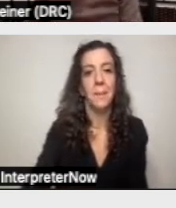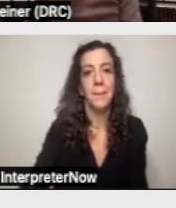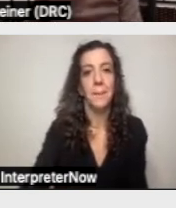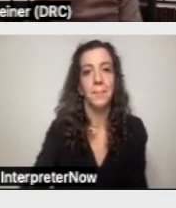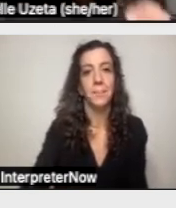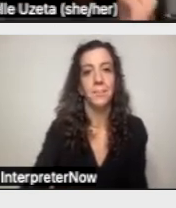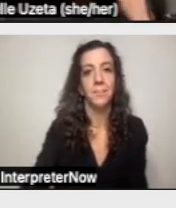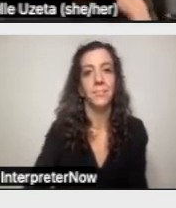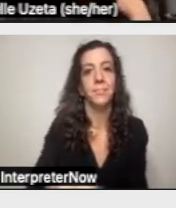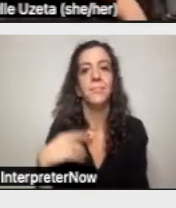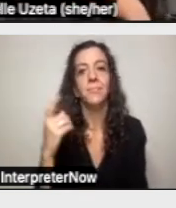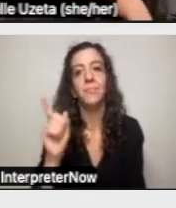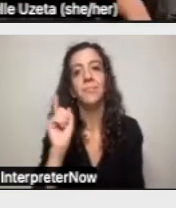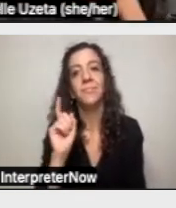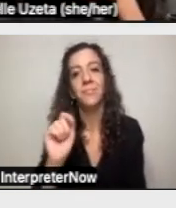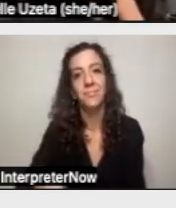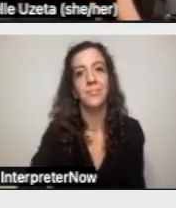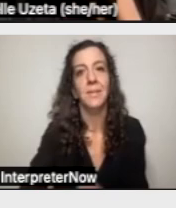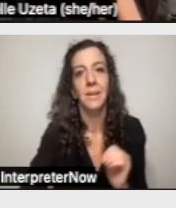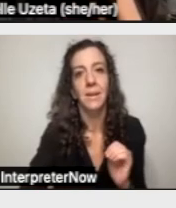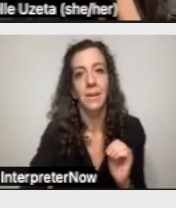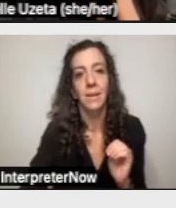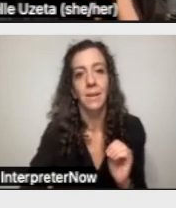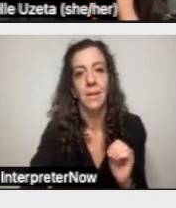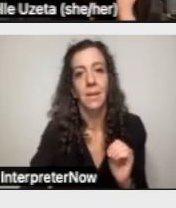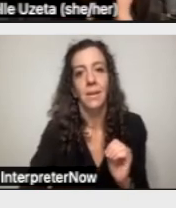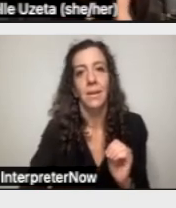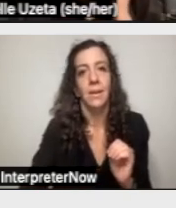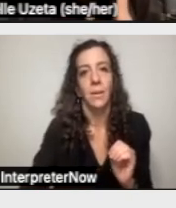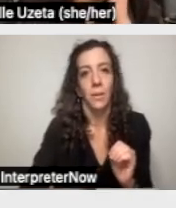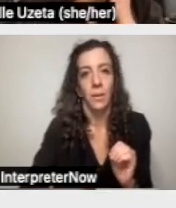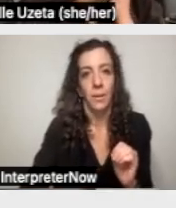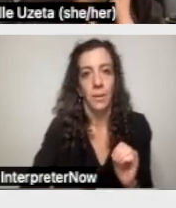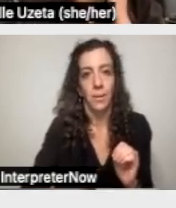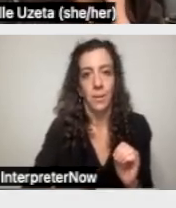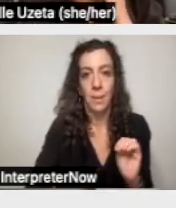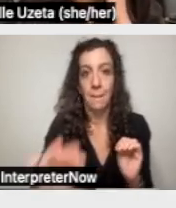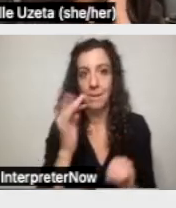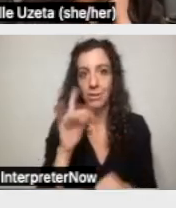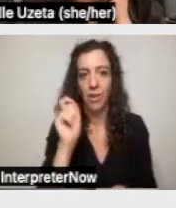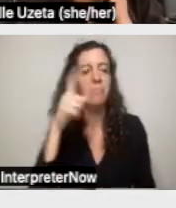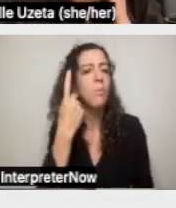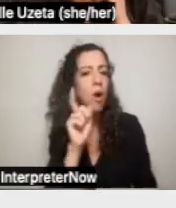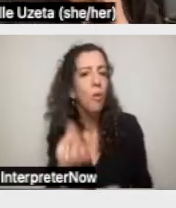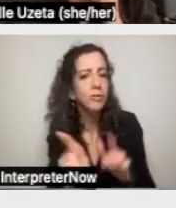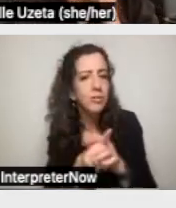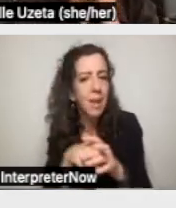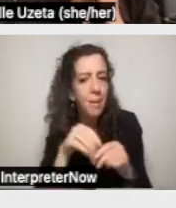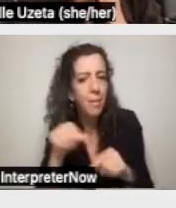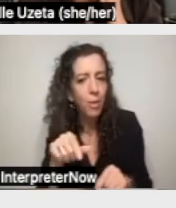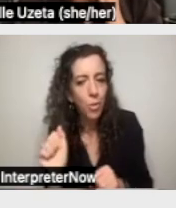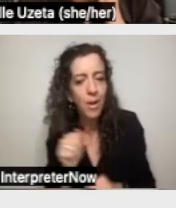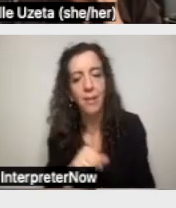So there's one question in the Q&A, it says: If a consumer's disability